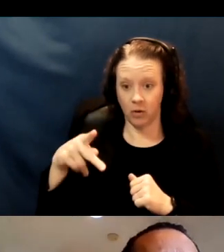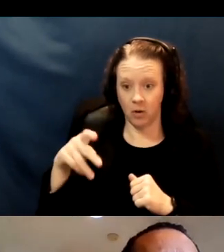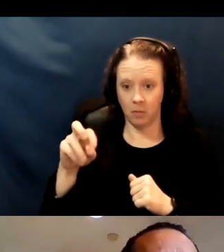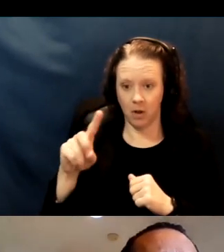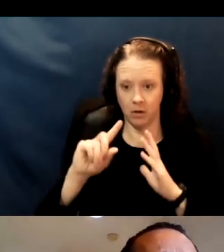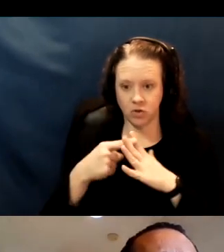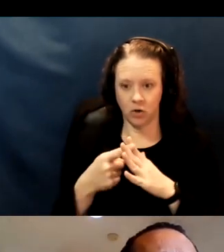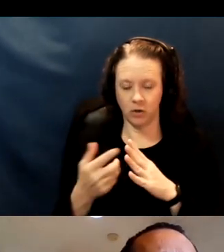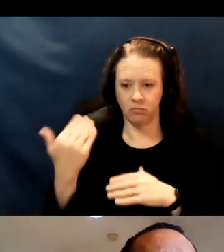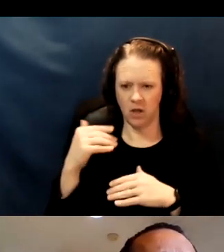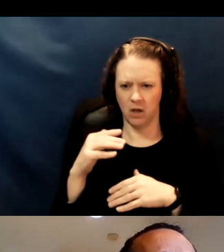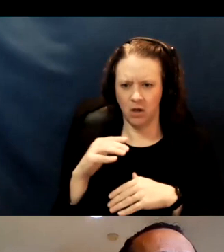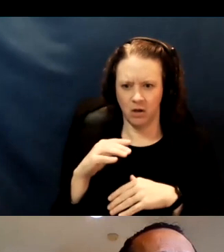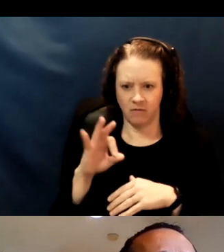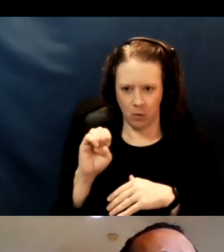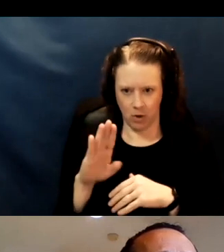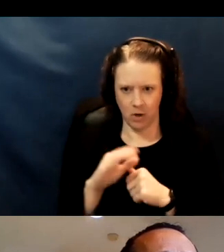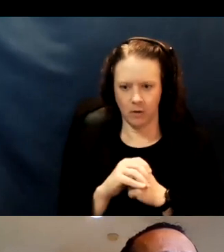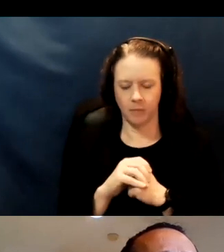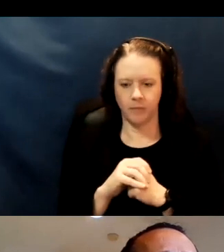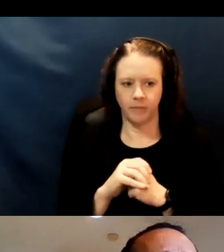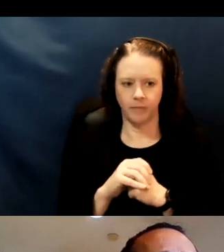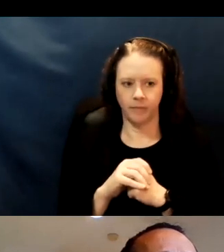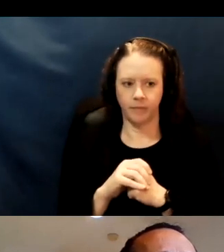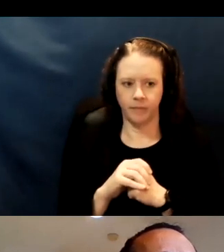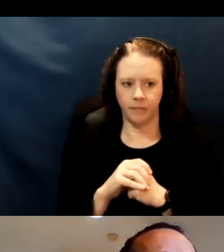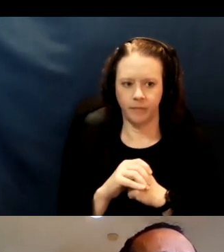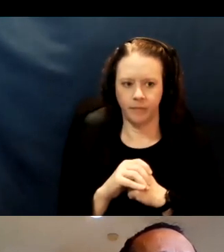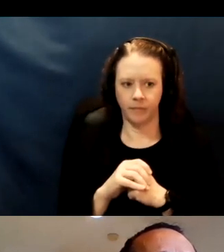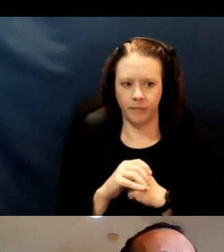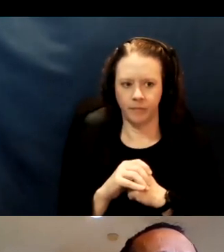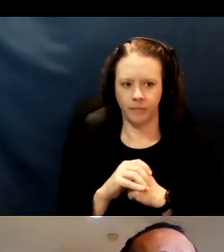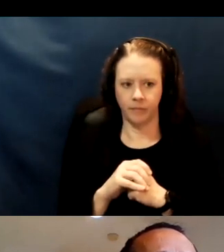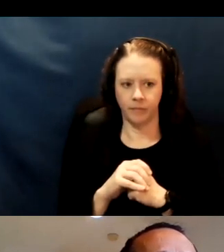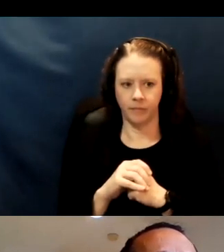in early February. And,